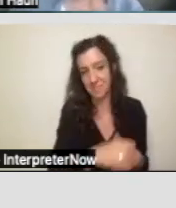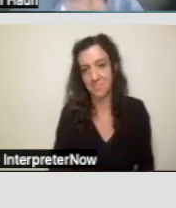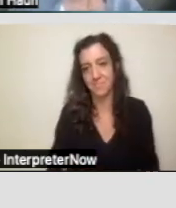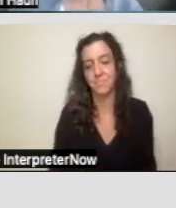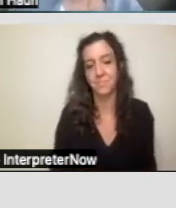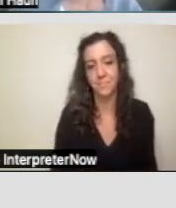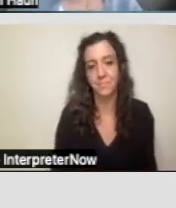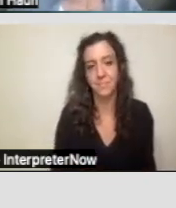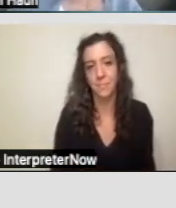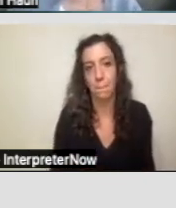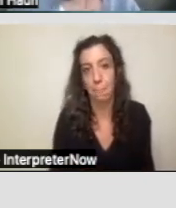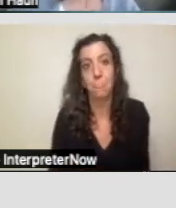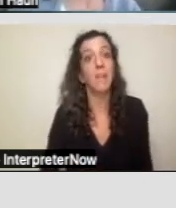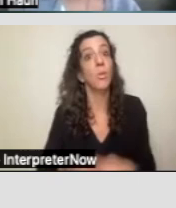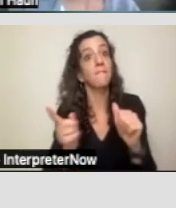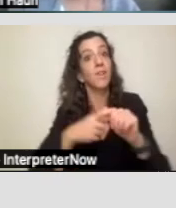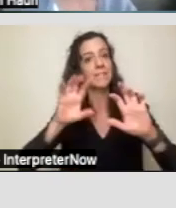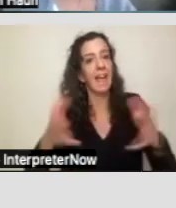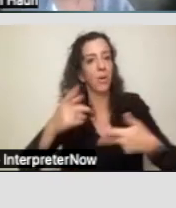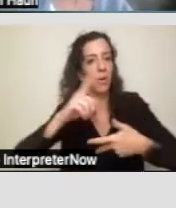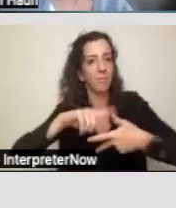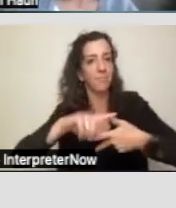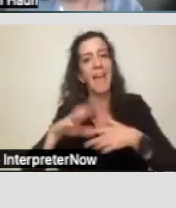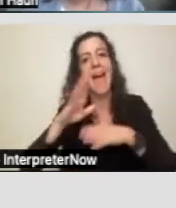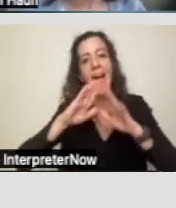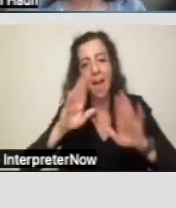So, first category: Housing access services.